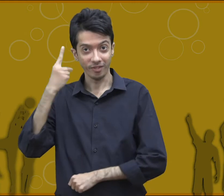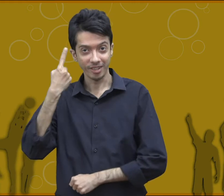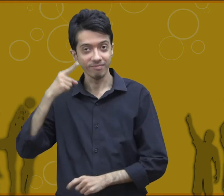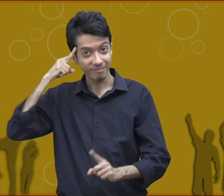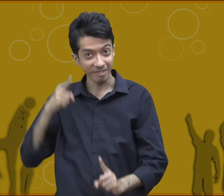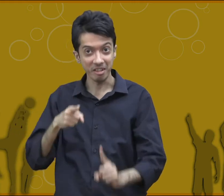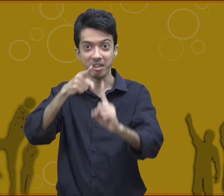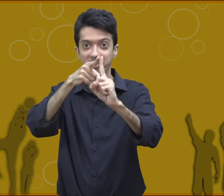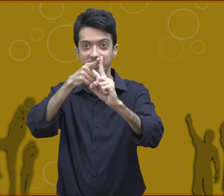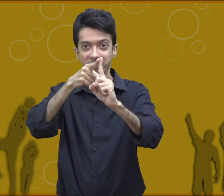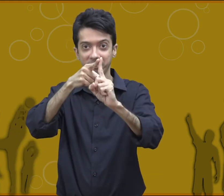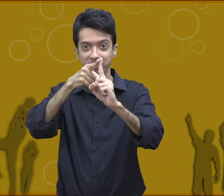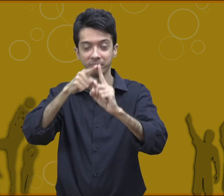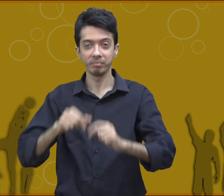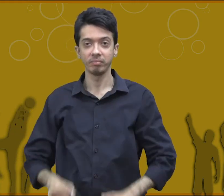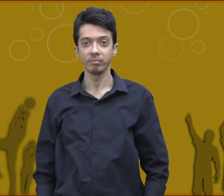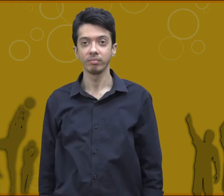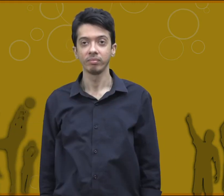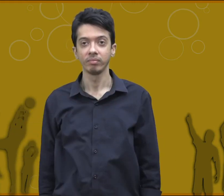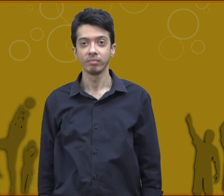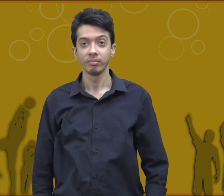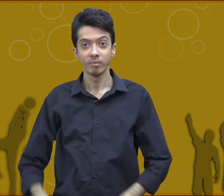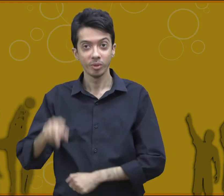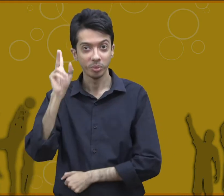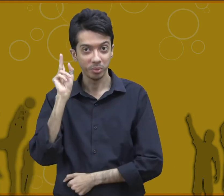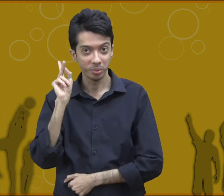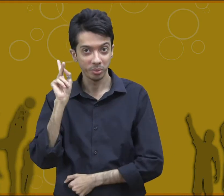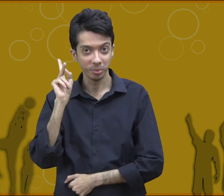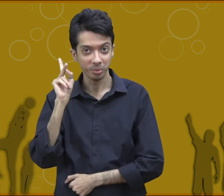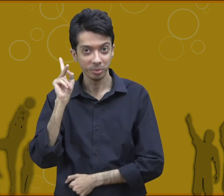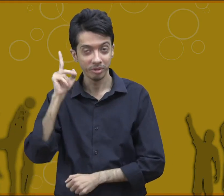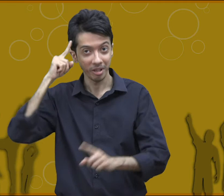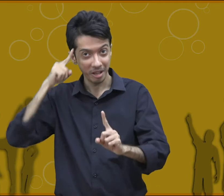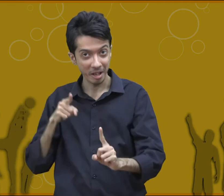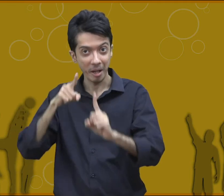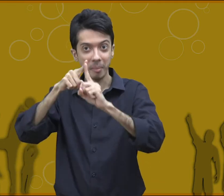first is goals that take time to achieve and second is long-term goals